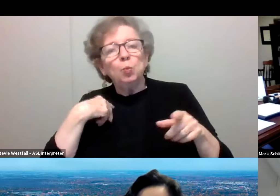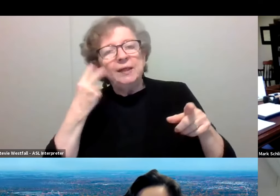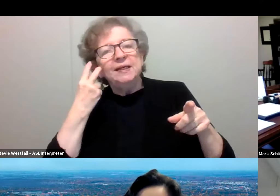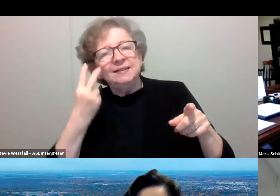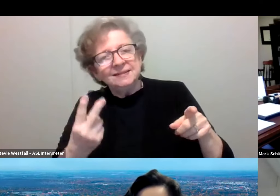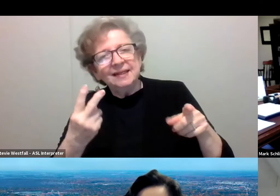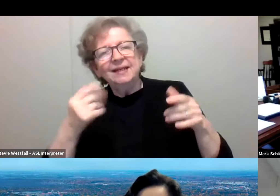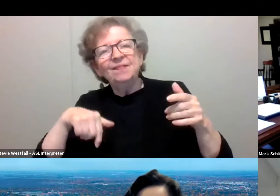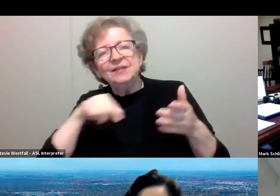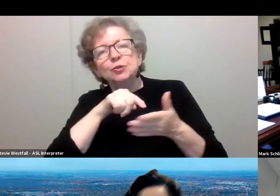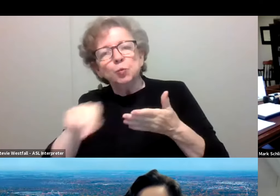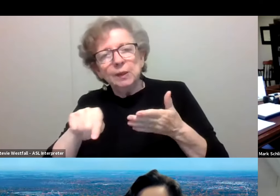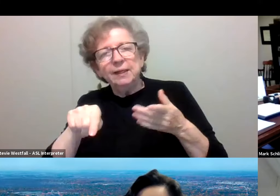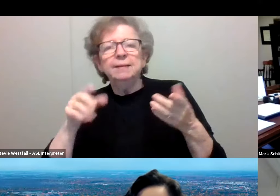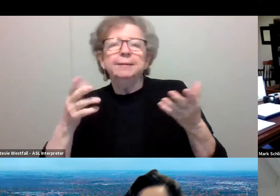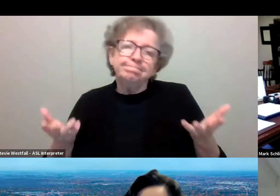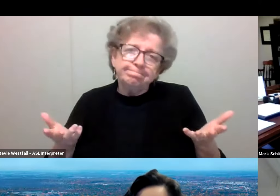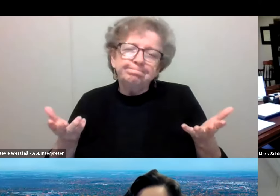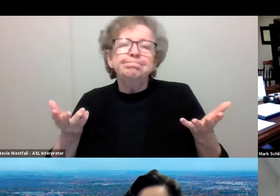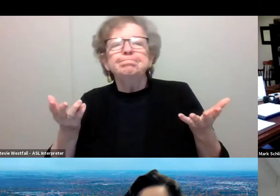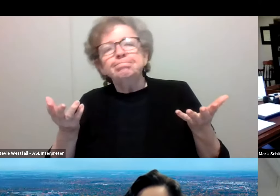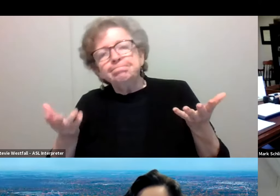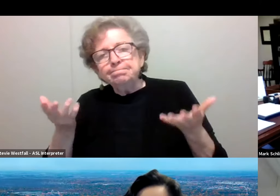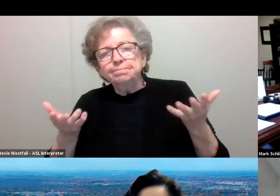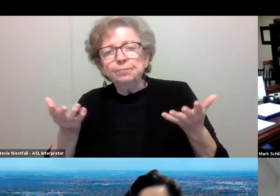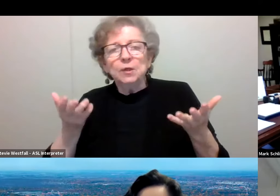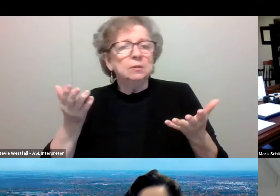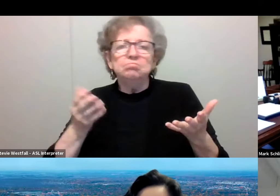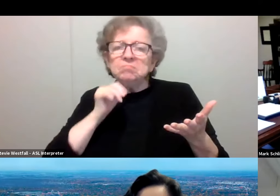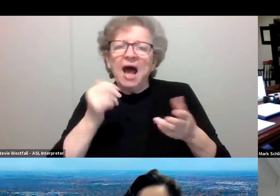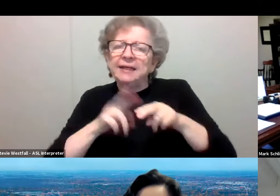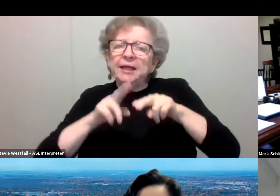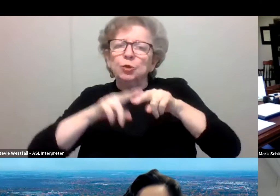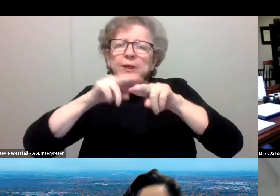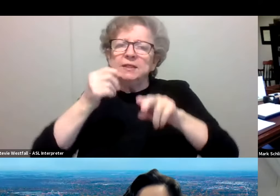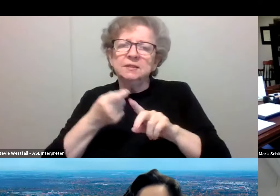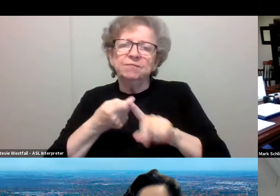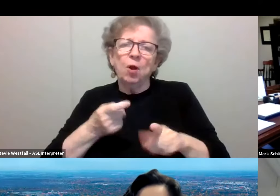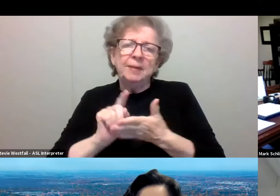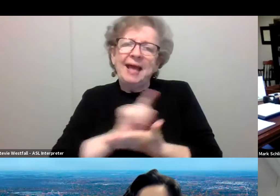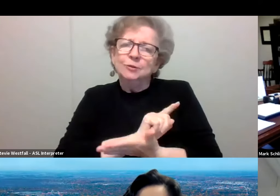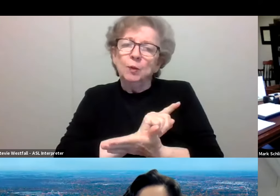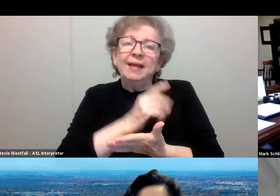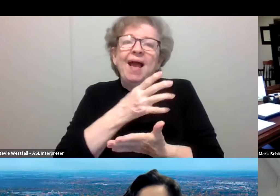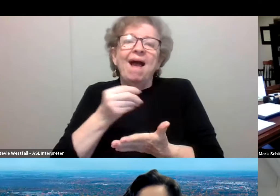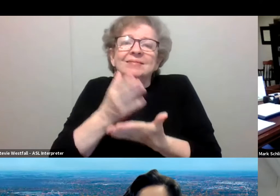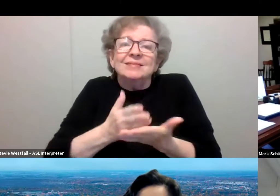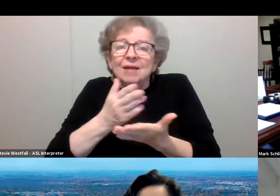has been no increase from last week, and in fact, some of the trend we've seen,